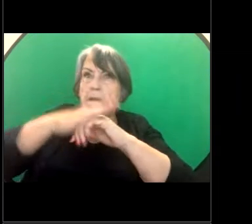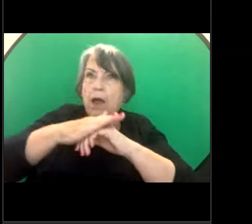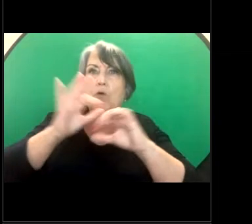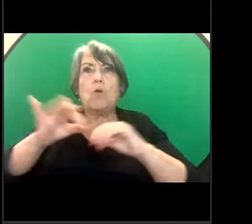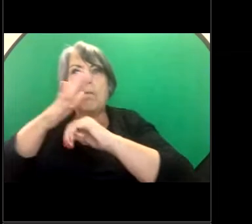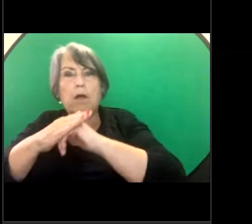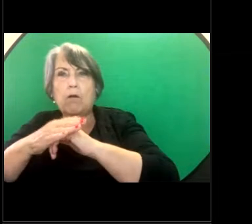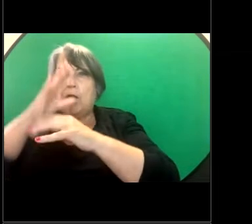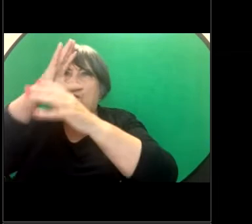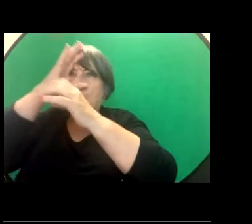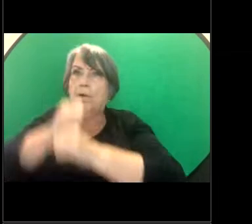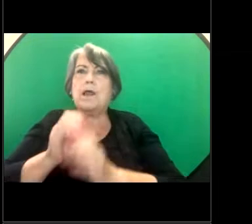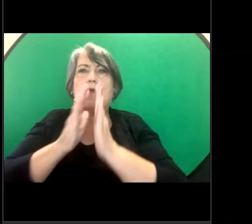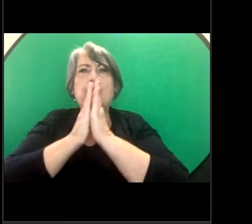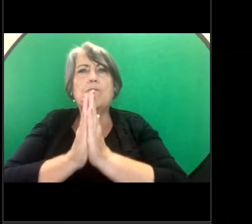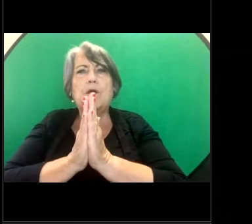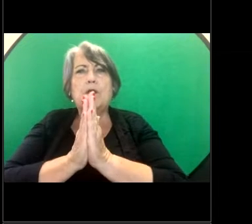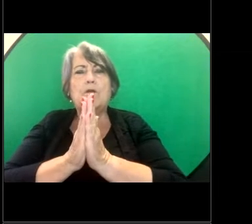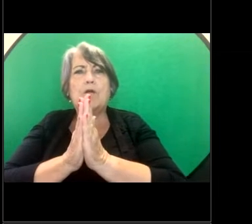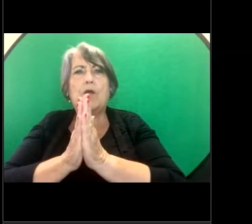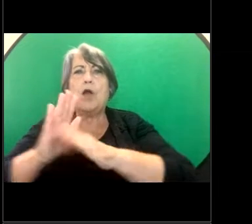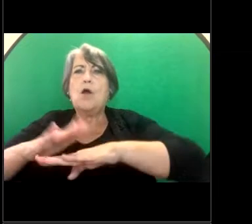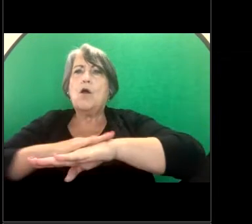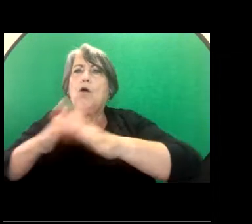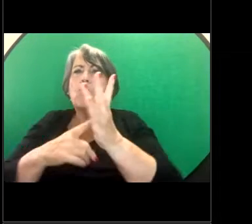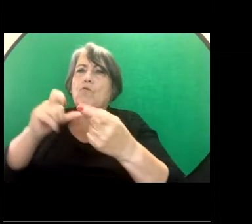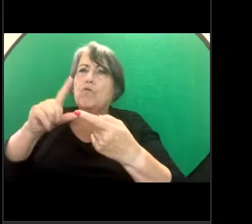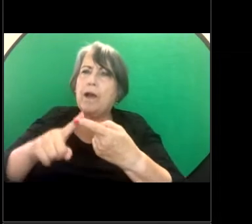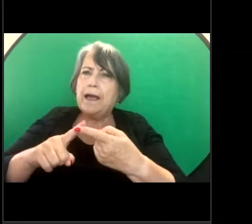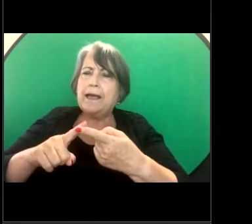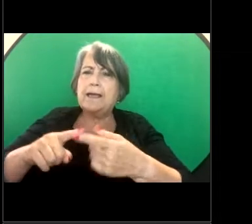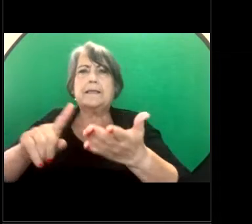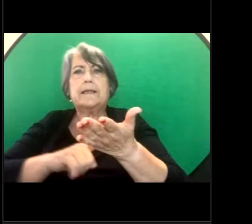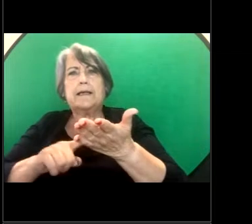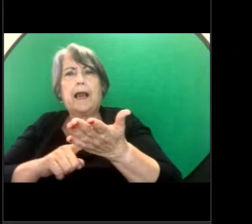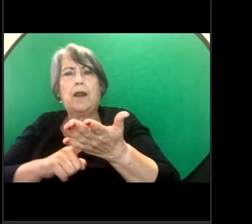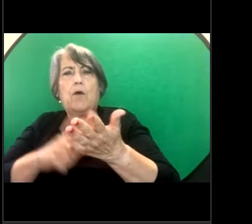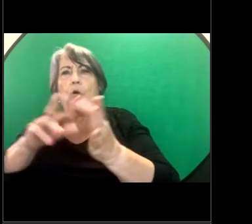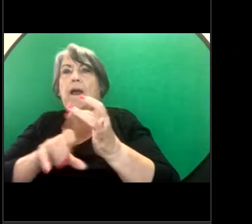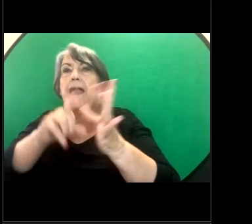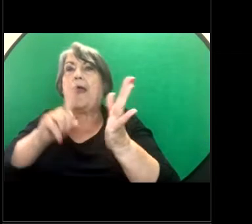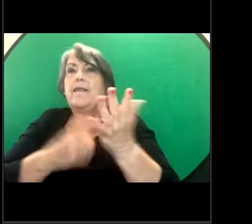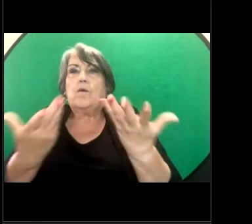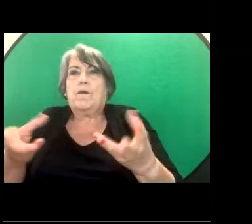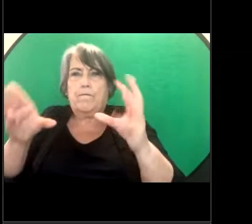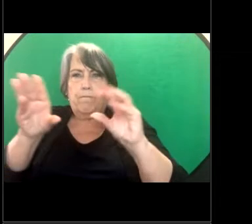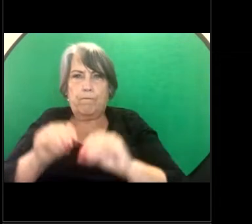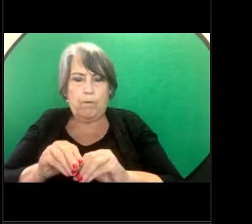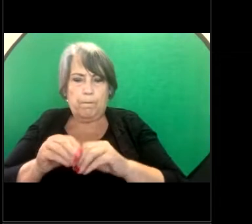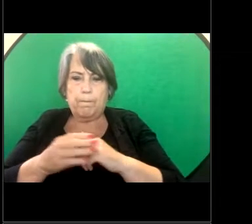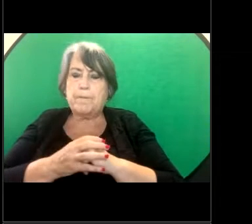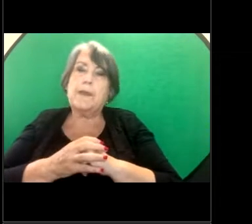colour or national or ethnic origin of the person harassed. Another really important consideration